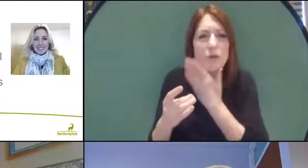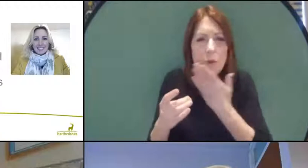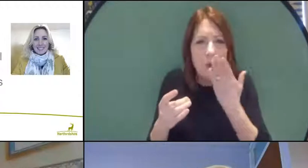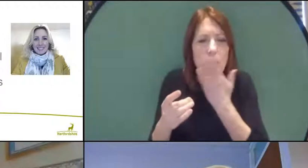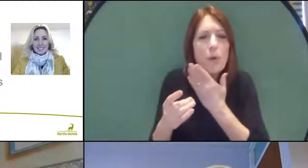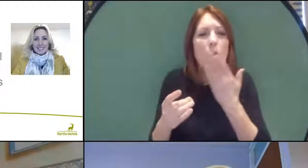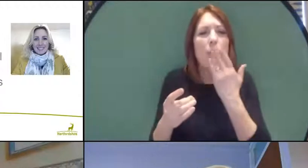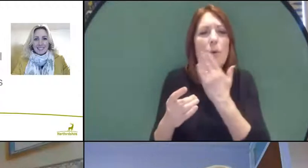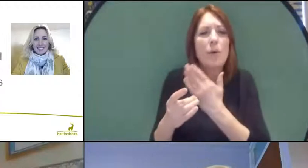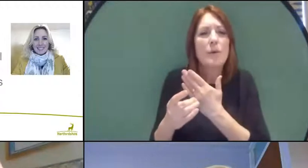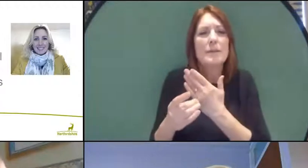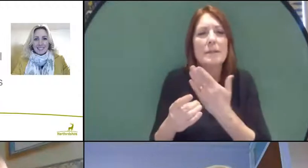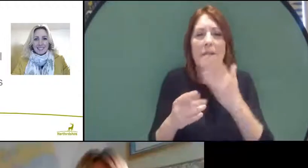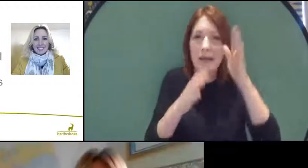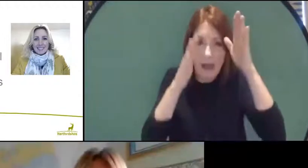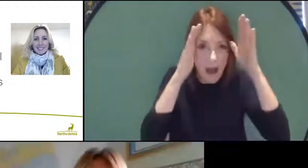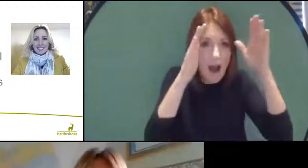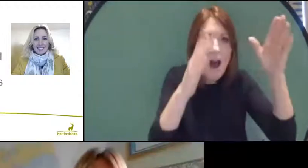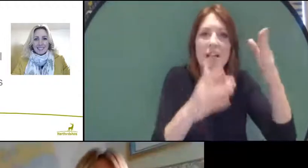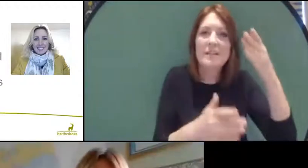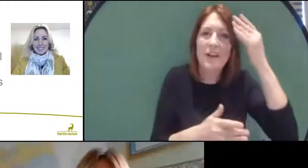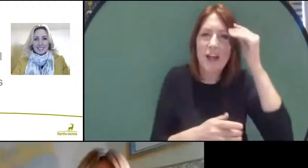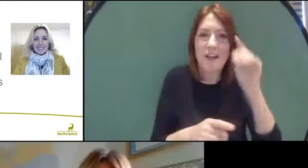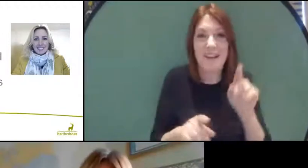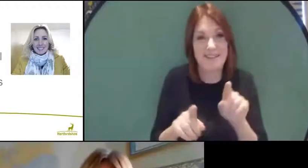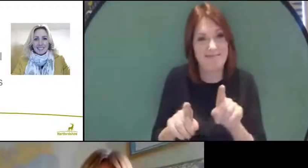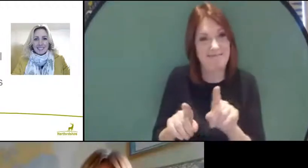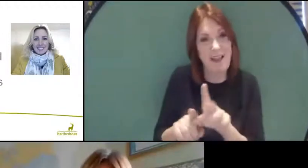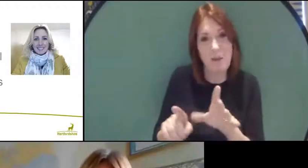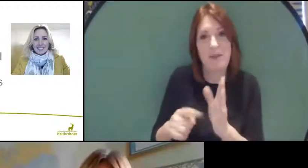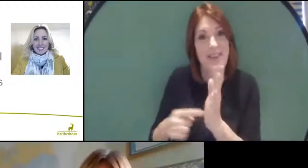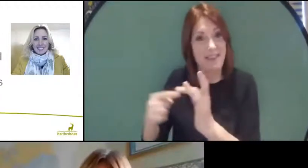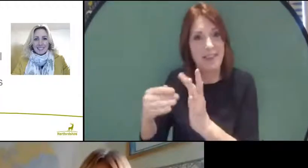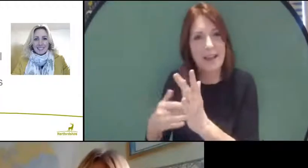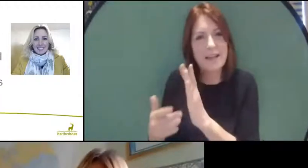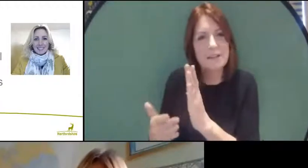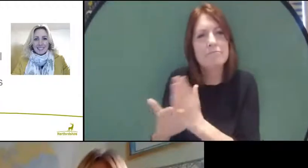Herts for Learning, so people like Liz, to ensure that our schools are